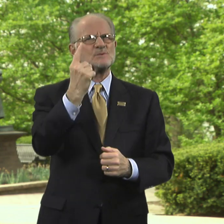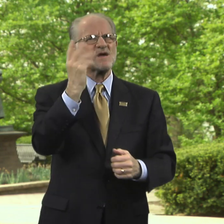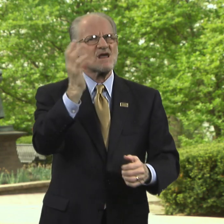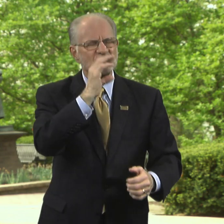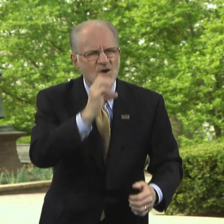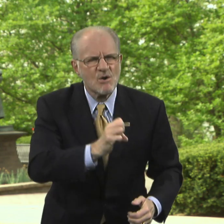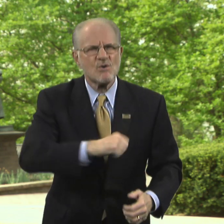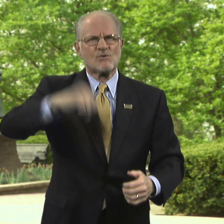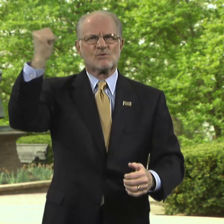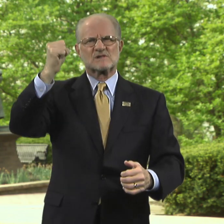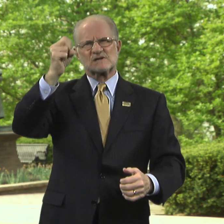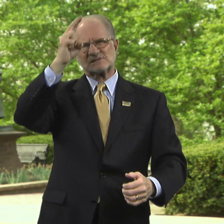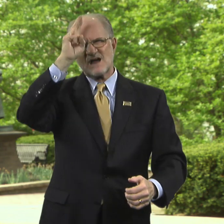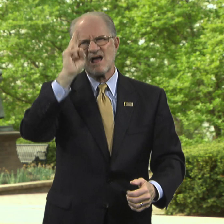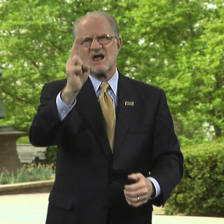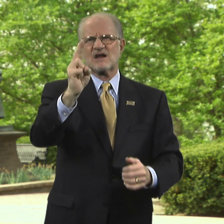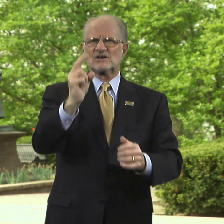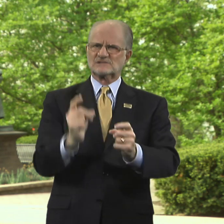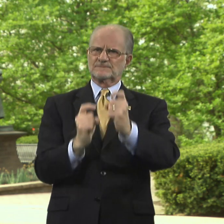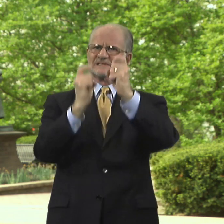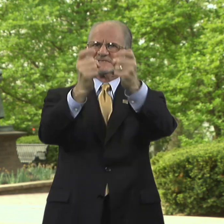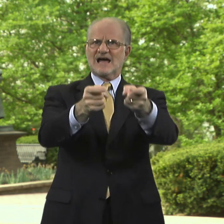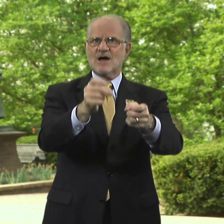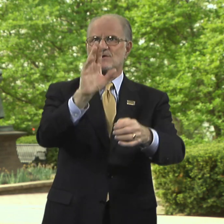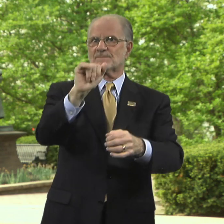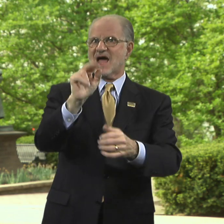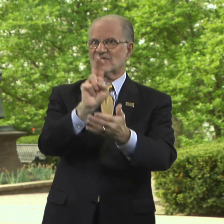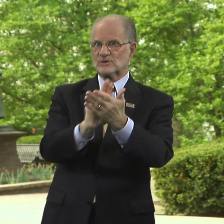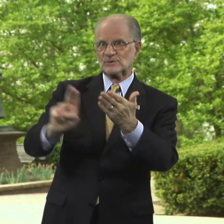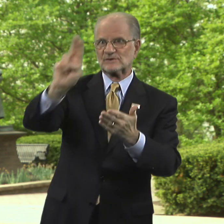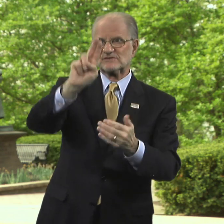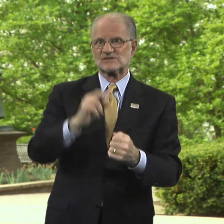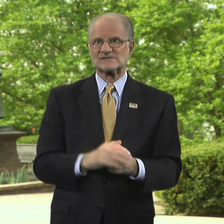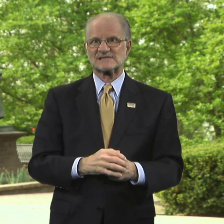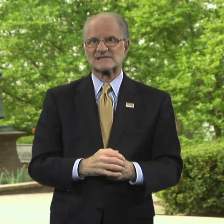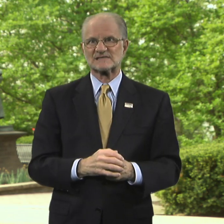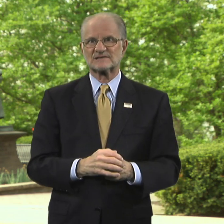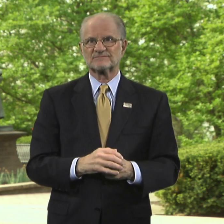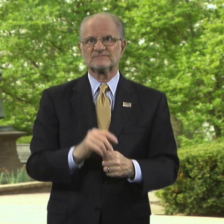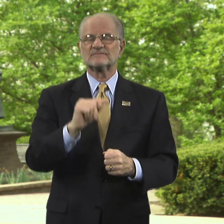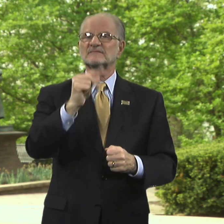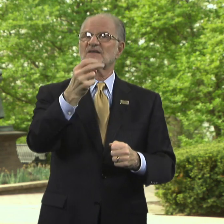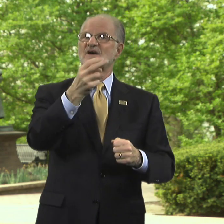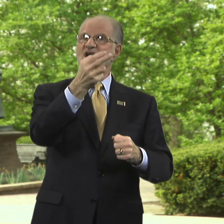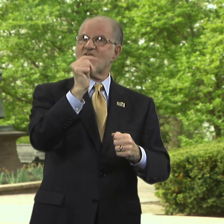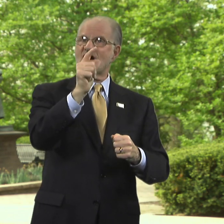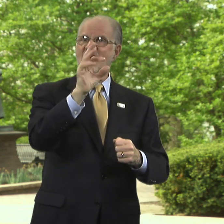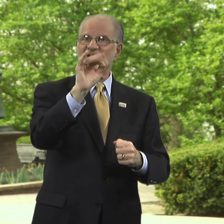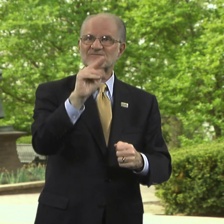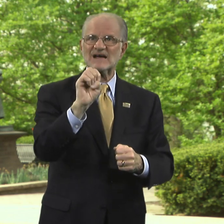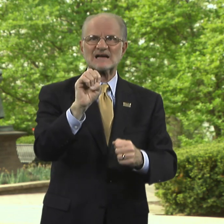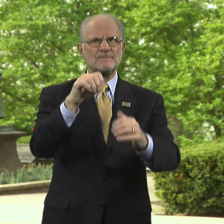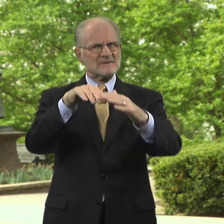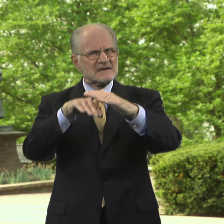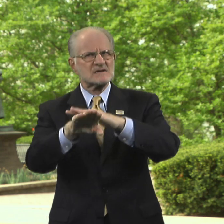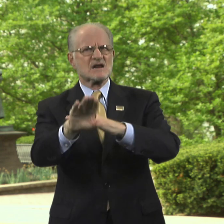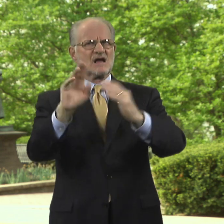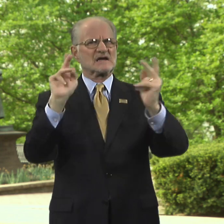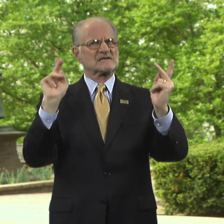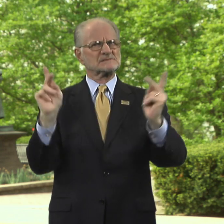It is one of the oldest honors bestowed by the University. The Hall of Fame inducts people